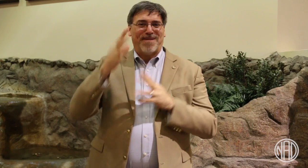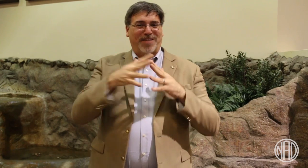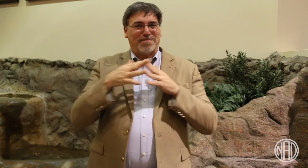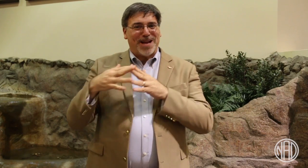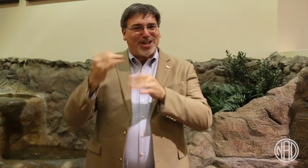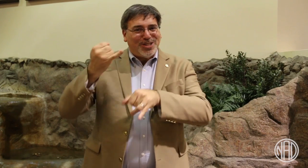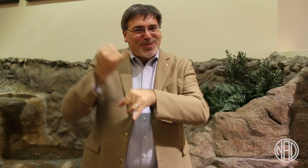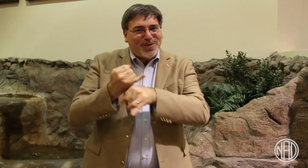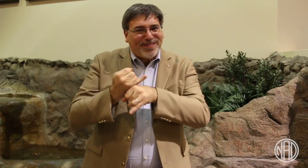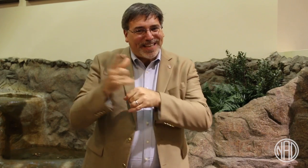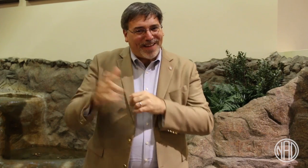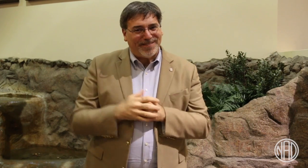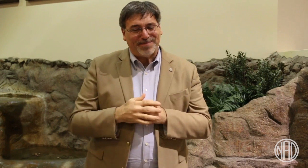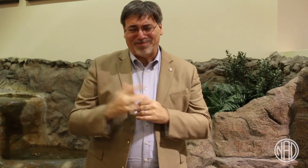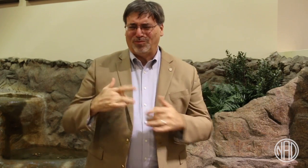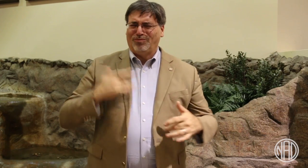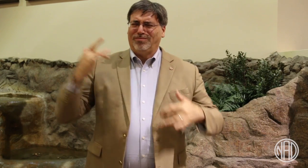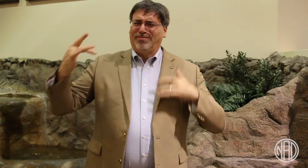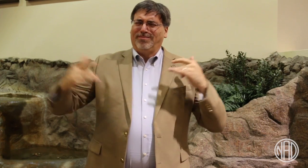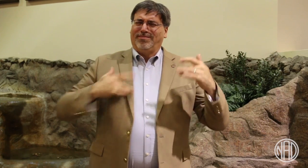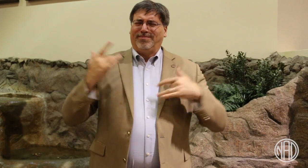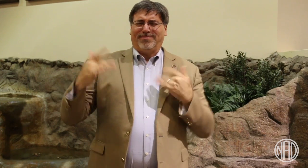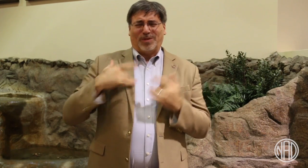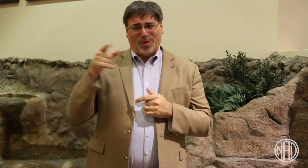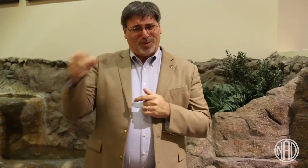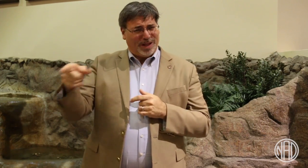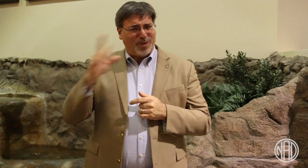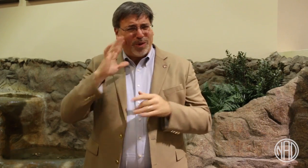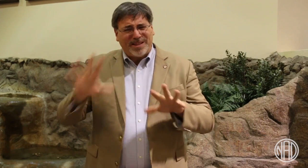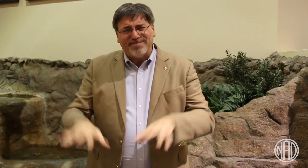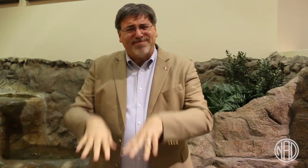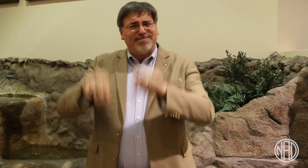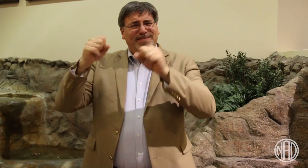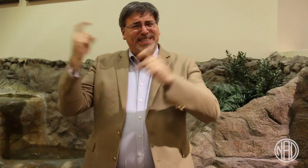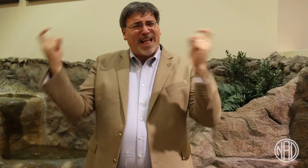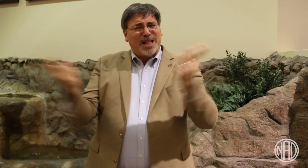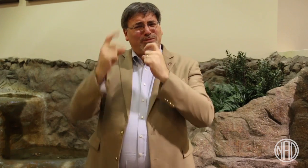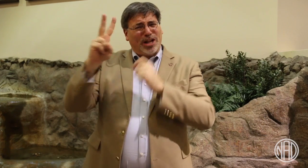Hartford is also home of the American School for the Deaf (ASD).